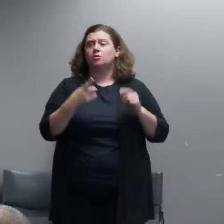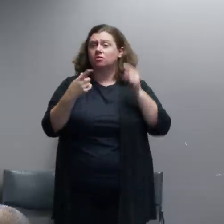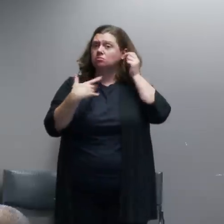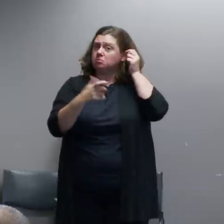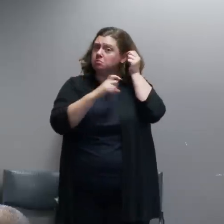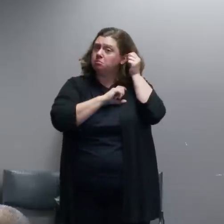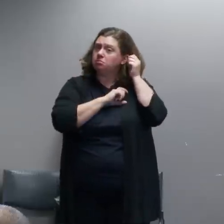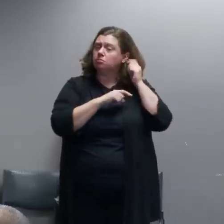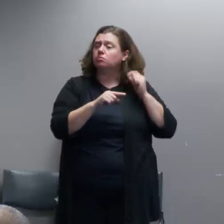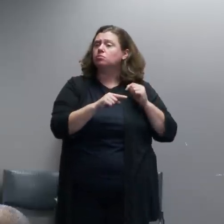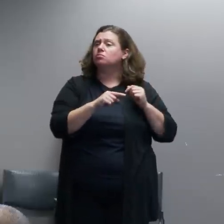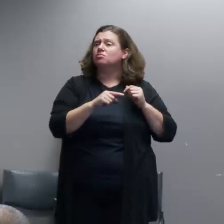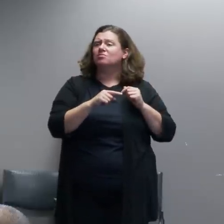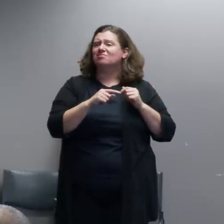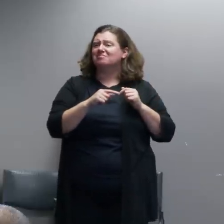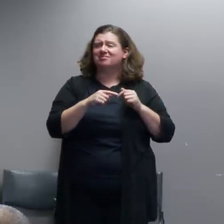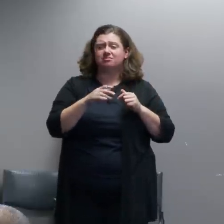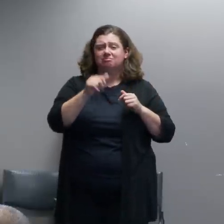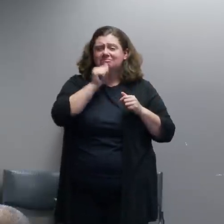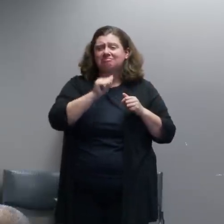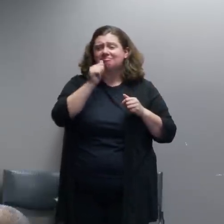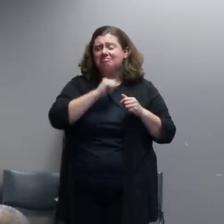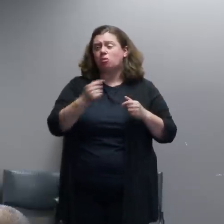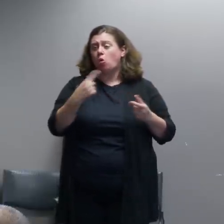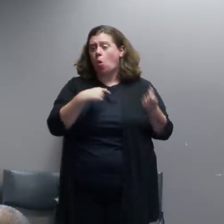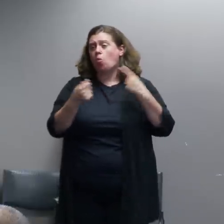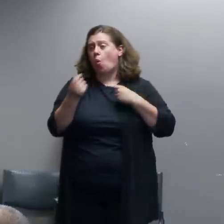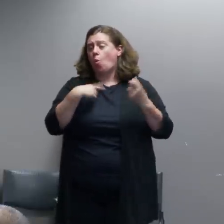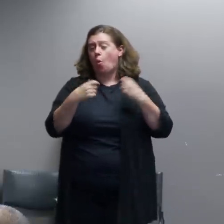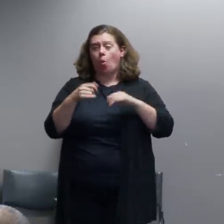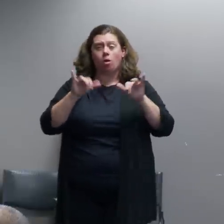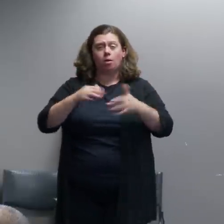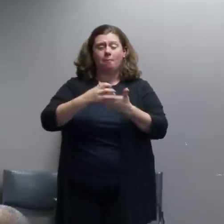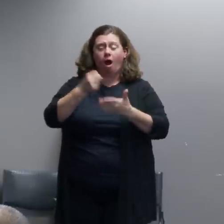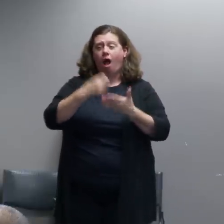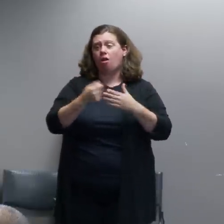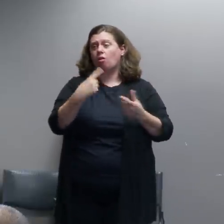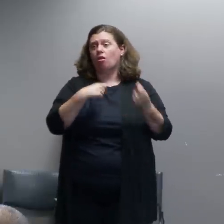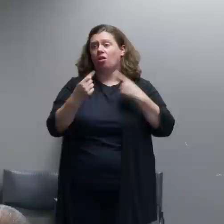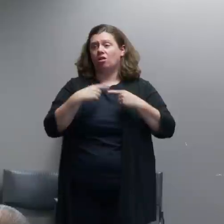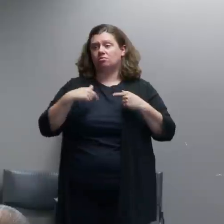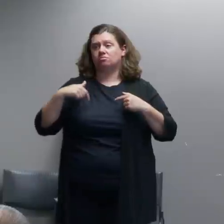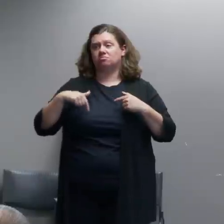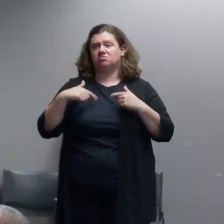bottles for a really long time and it was time to disperse the crowd